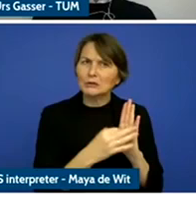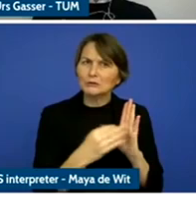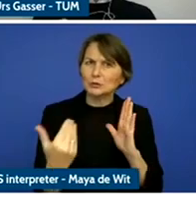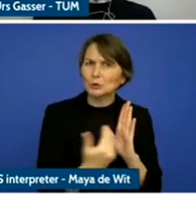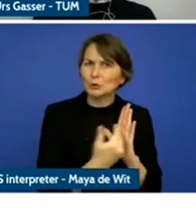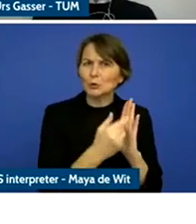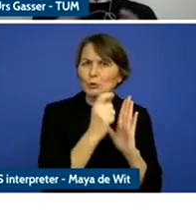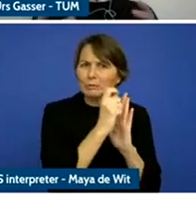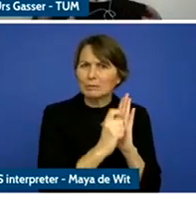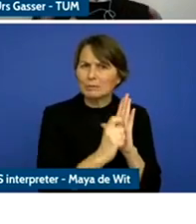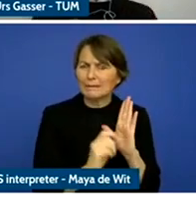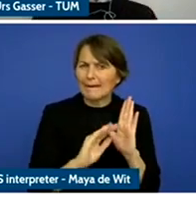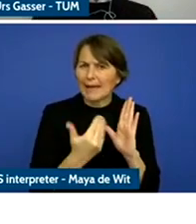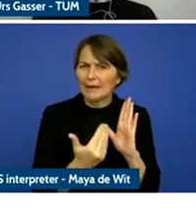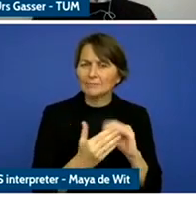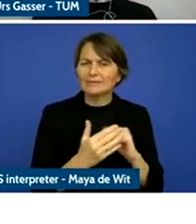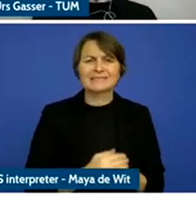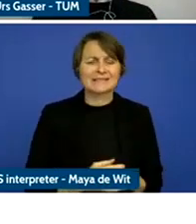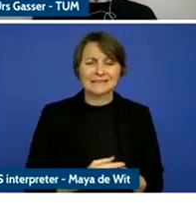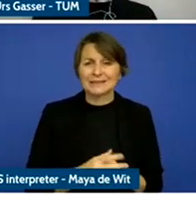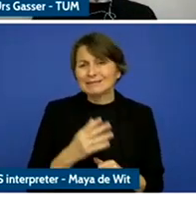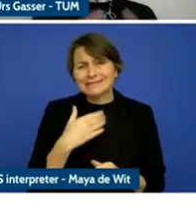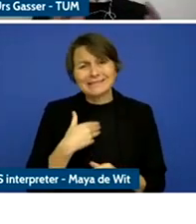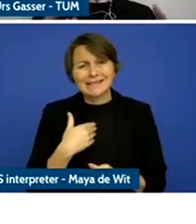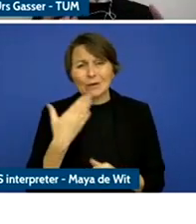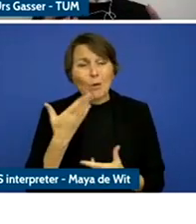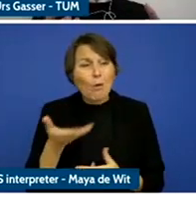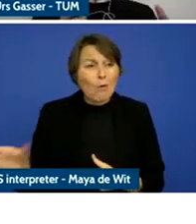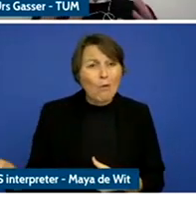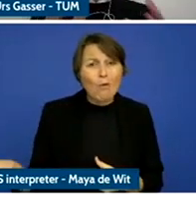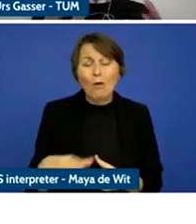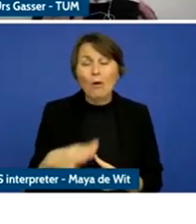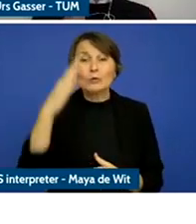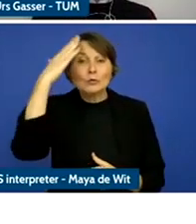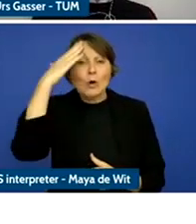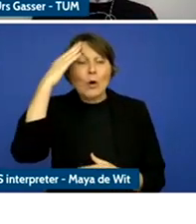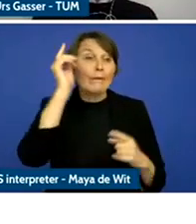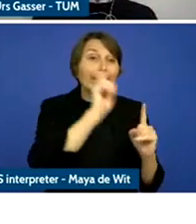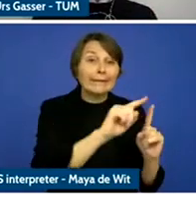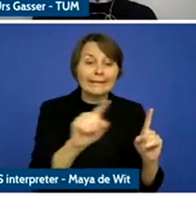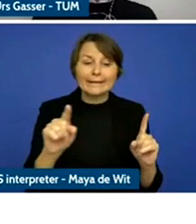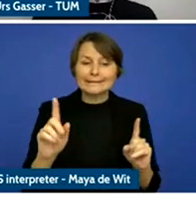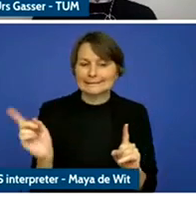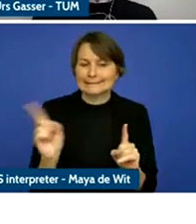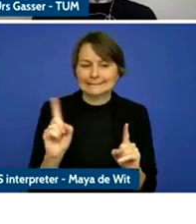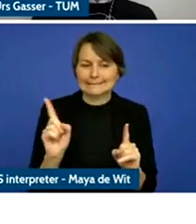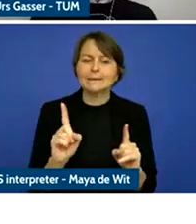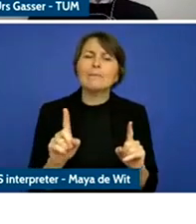still knowledge gaps, I think we learned a lot how to manage the interplay